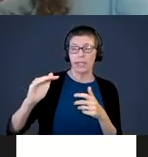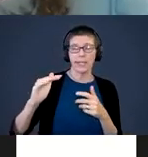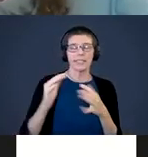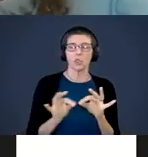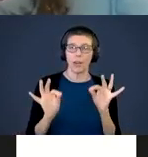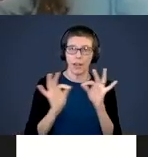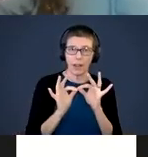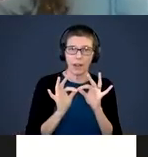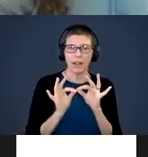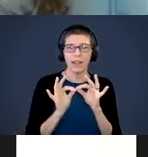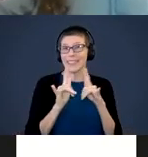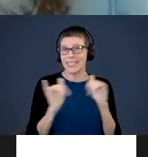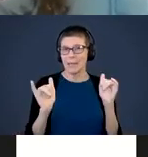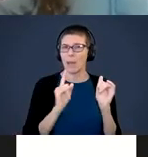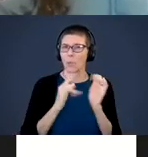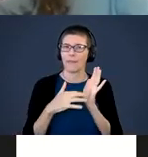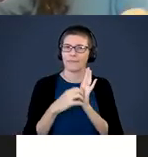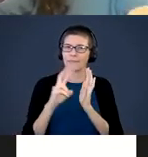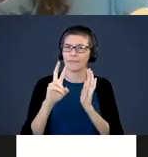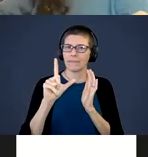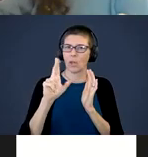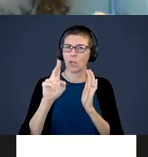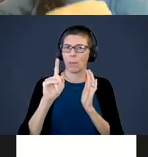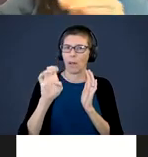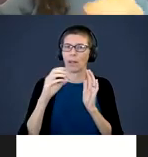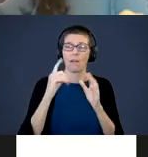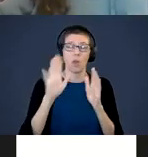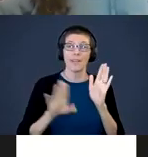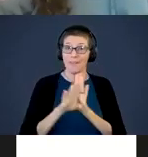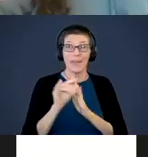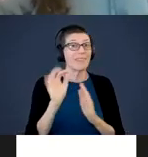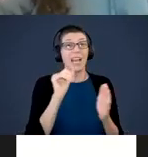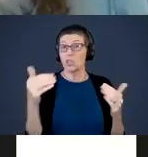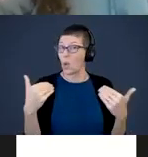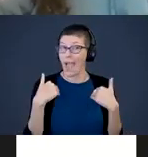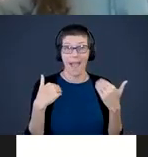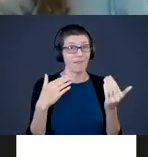vulnerable time in a child’s development. If they don't have these early experiences in life